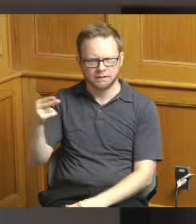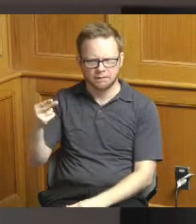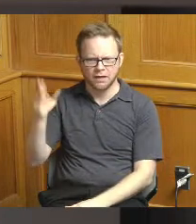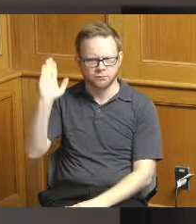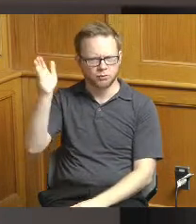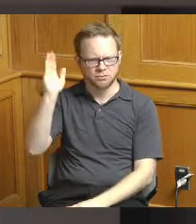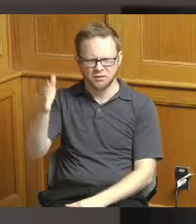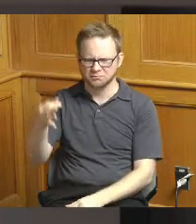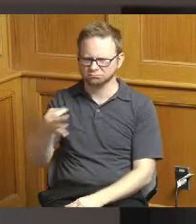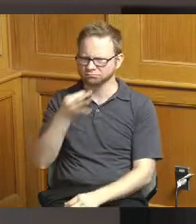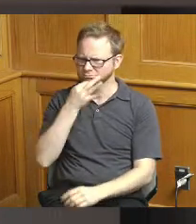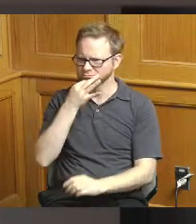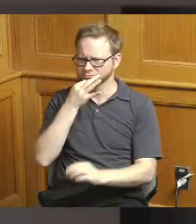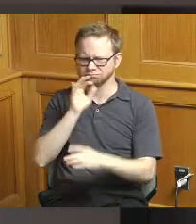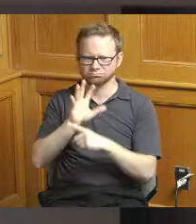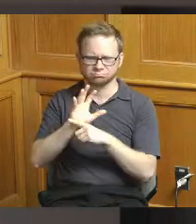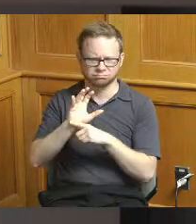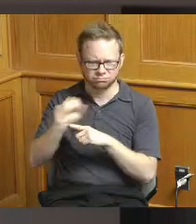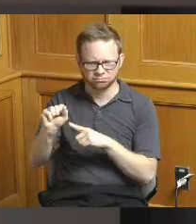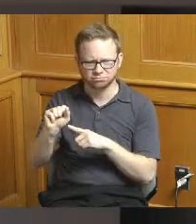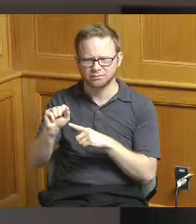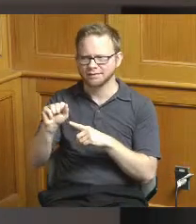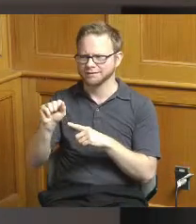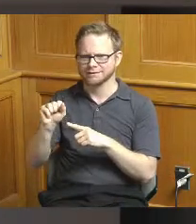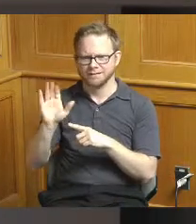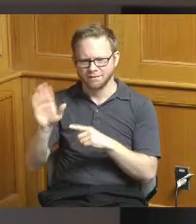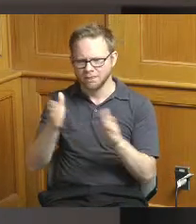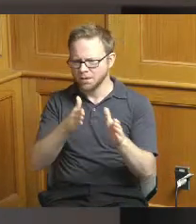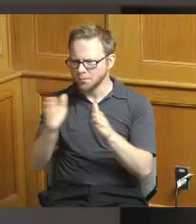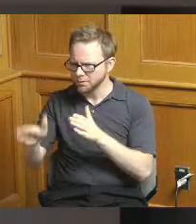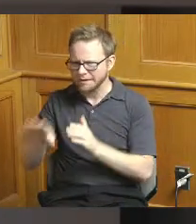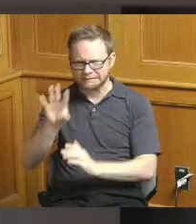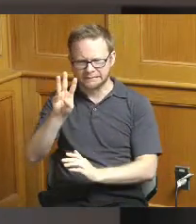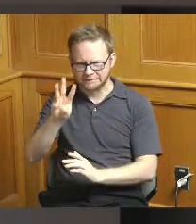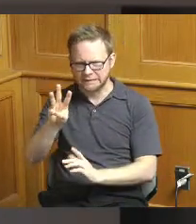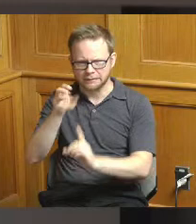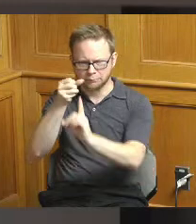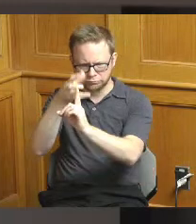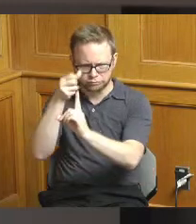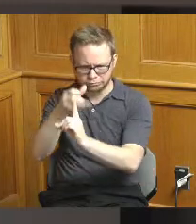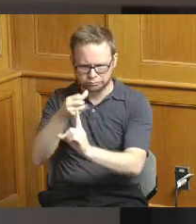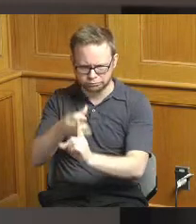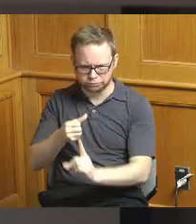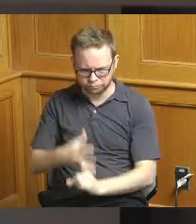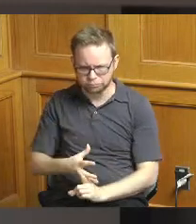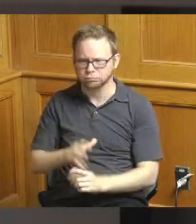things that they're focusing on on trying to shore up their their shrinking tax base so we're